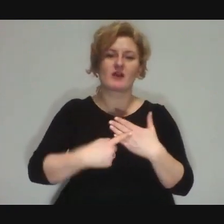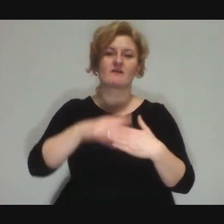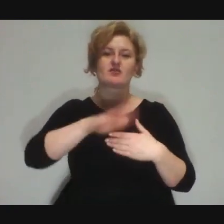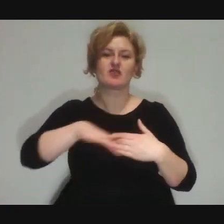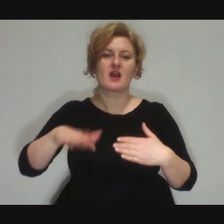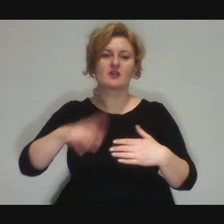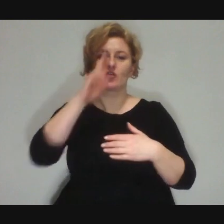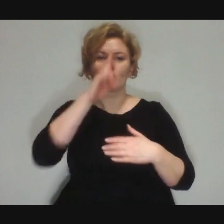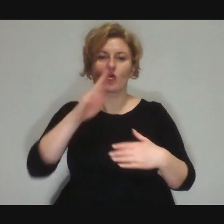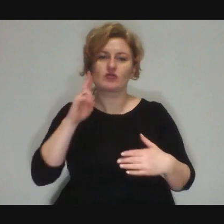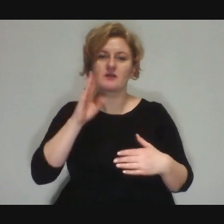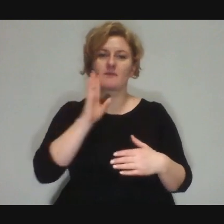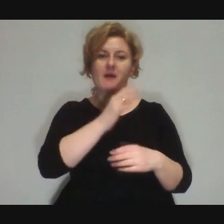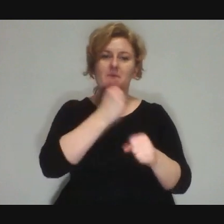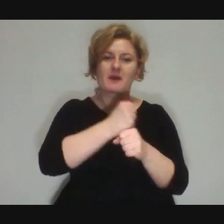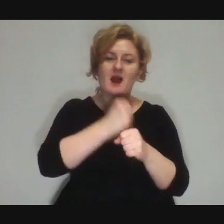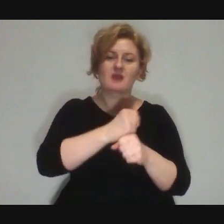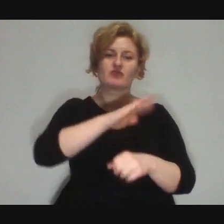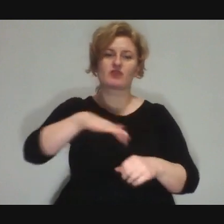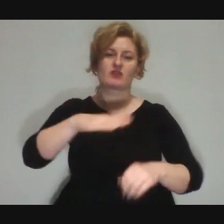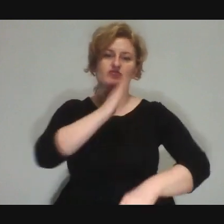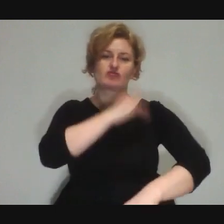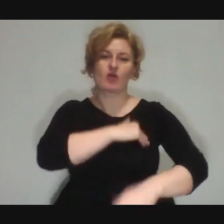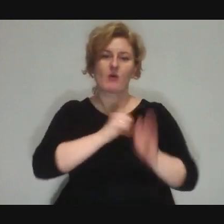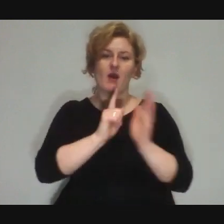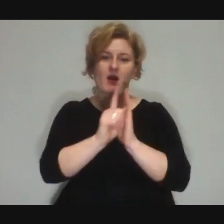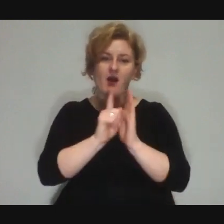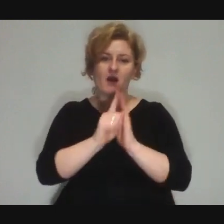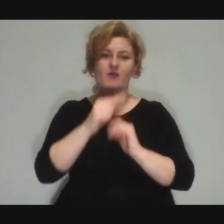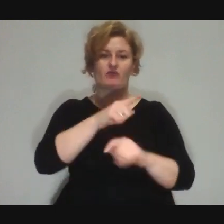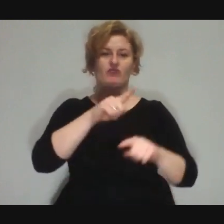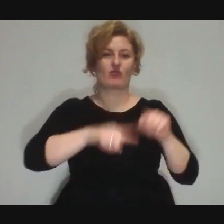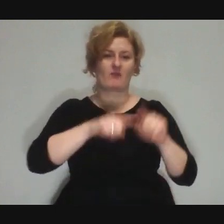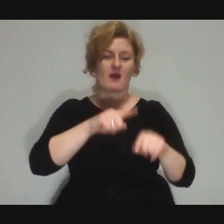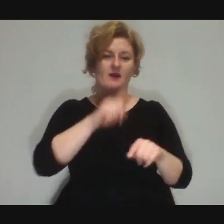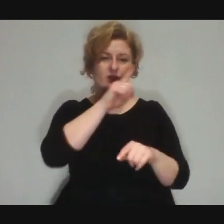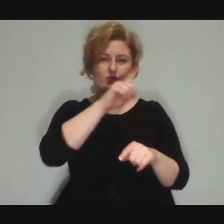The parents have jobs, the kids go to school, and we say that they're "normal people"...